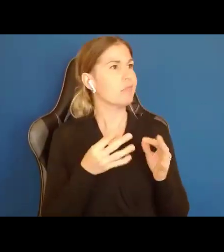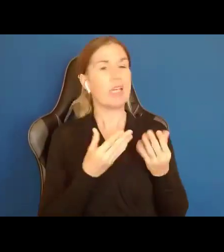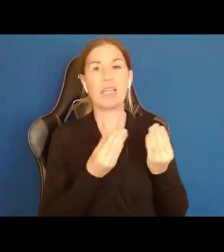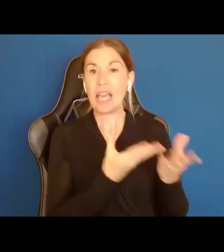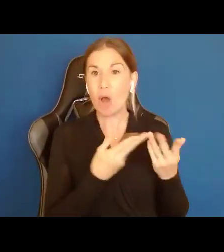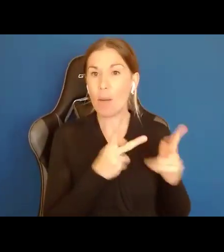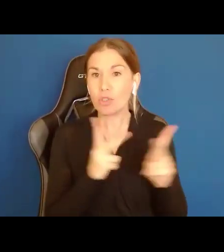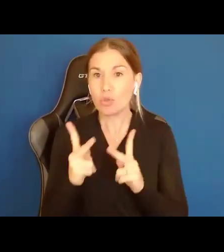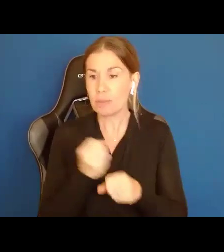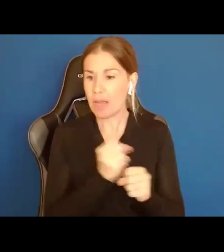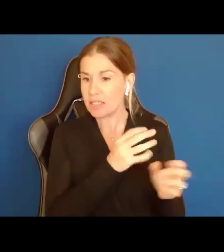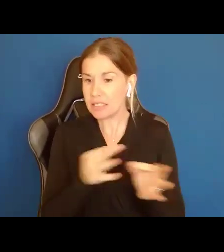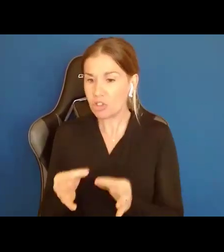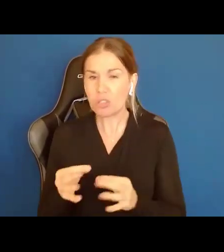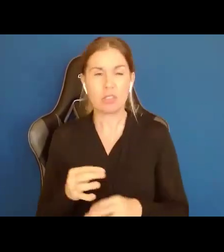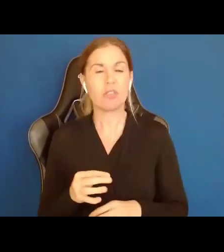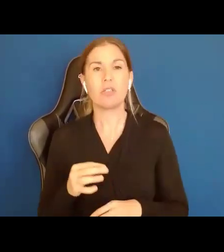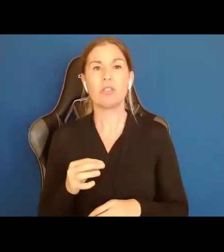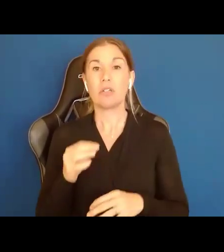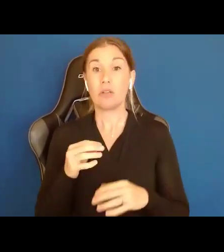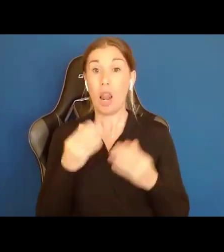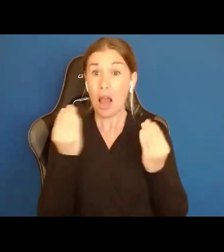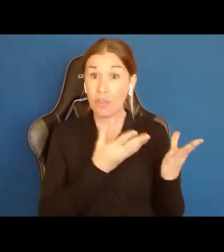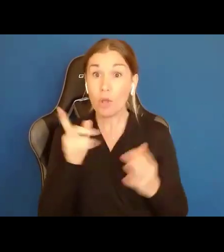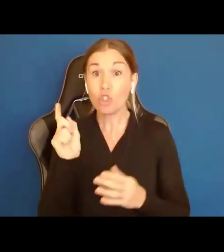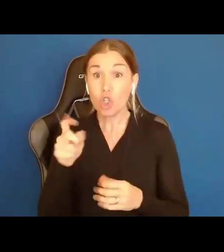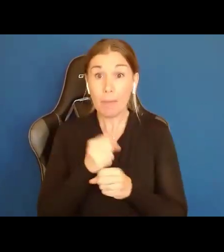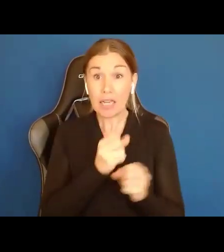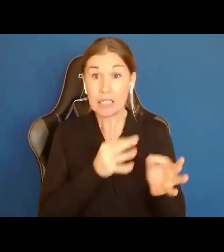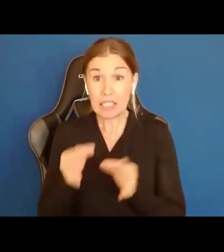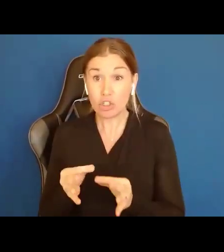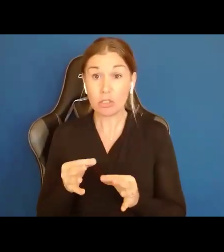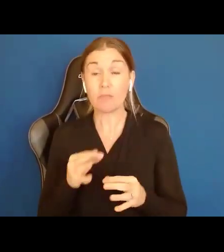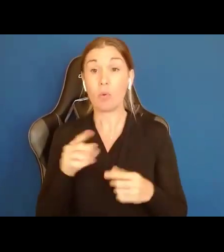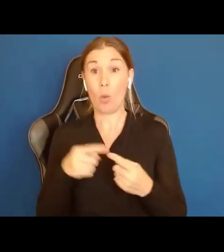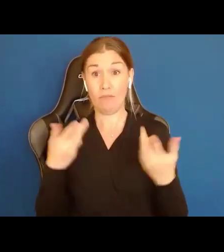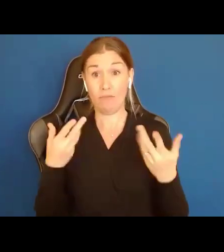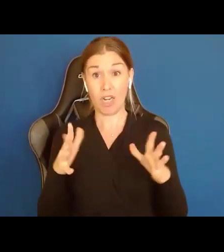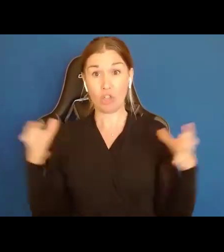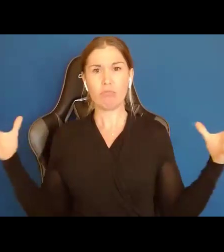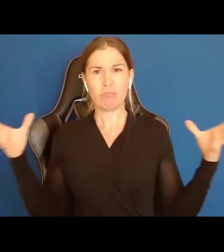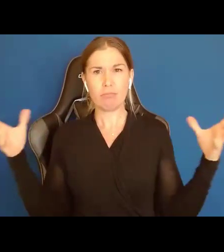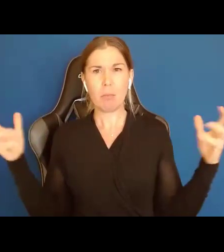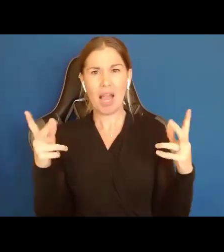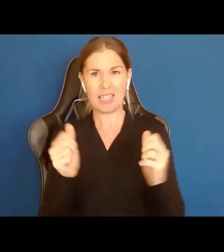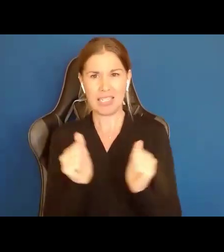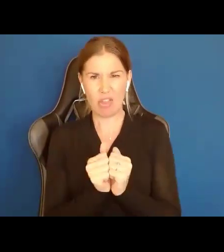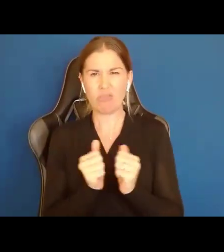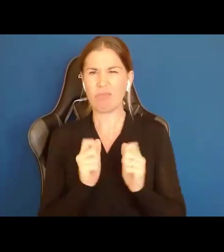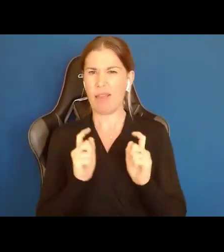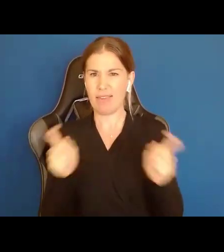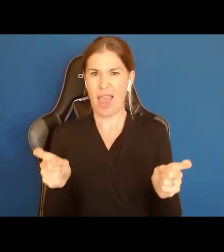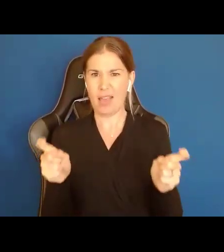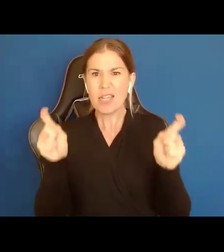and to let them know they should make decisions. When that was done, she gave them a test, a recognized, vetted test designed